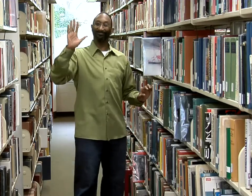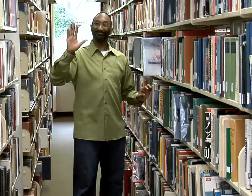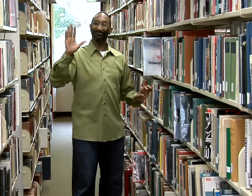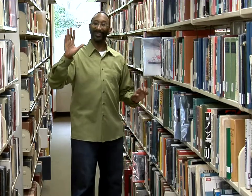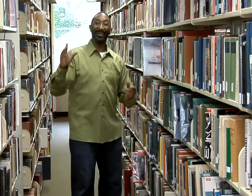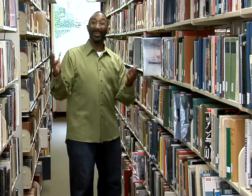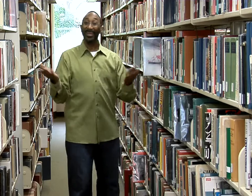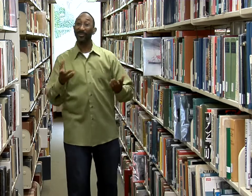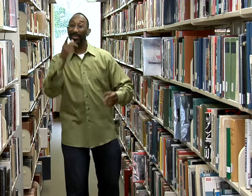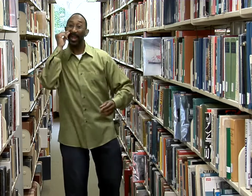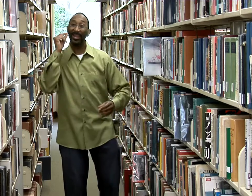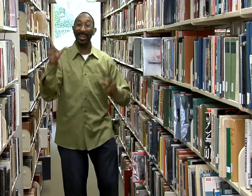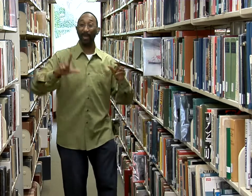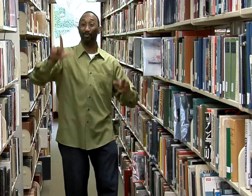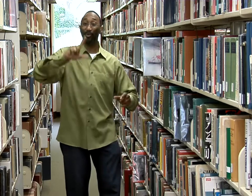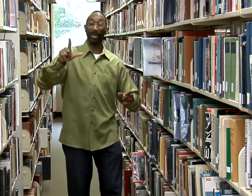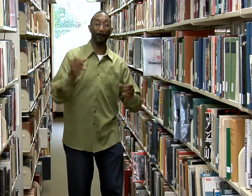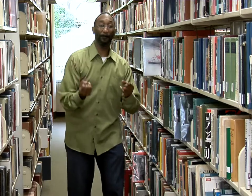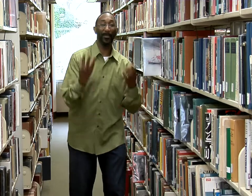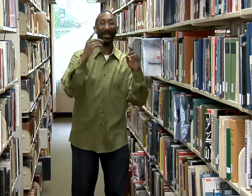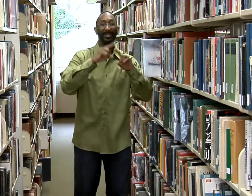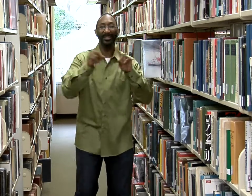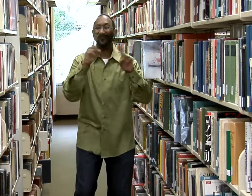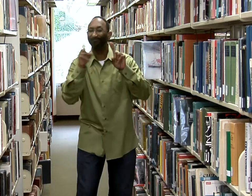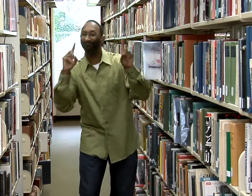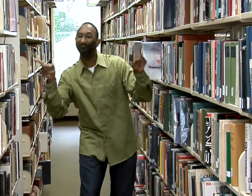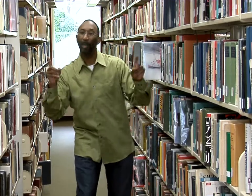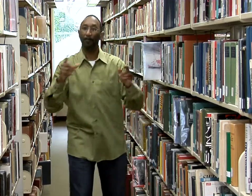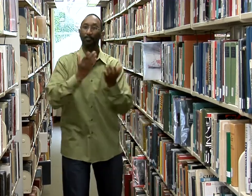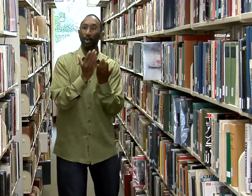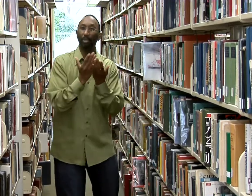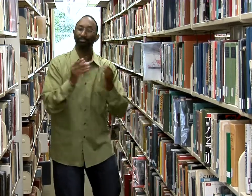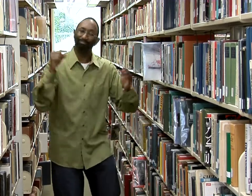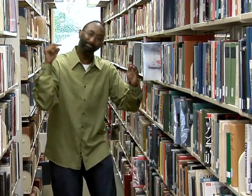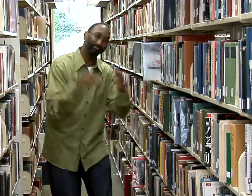Hello! The Gallaudet University Library has many buried treasures,